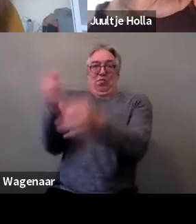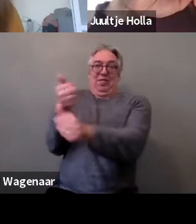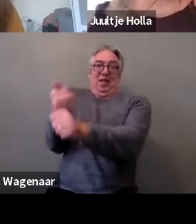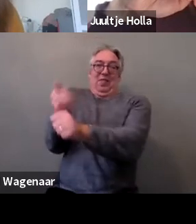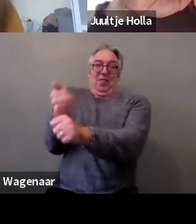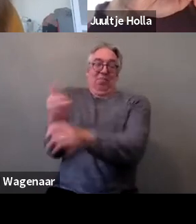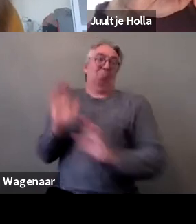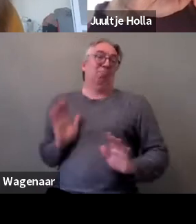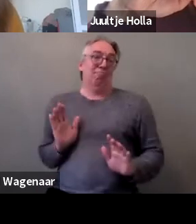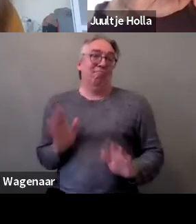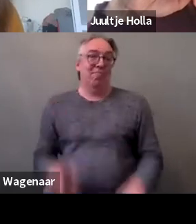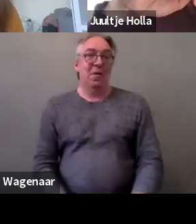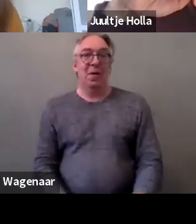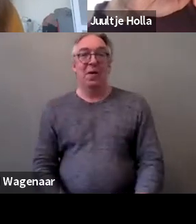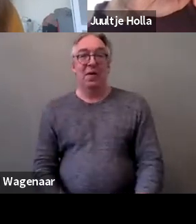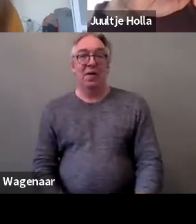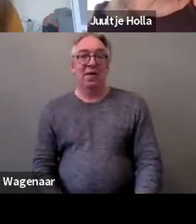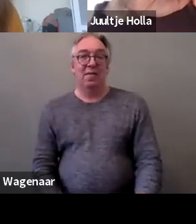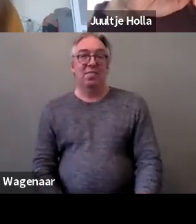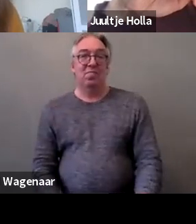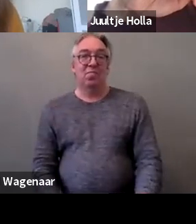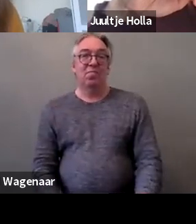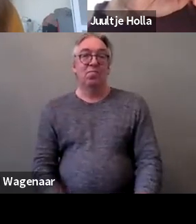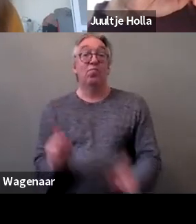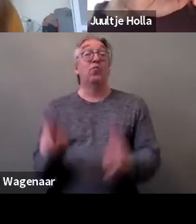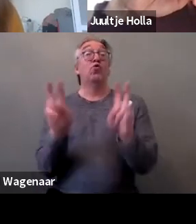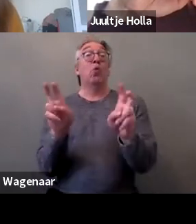And it's a topic that is being discussed in the EU